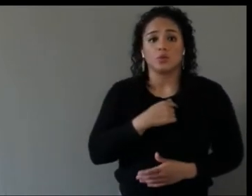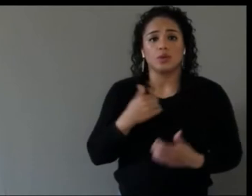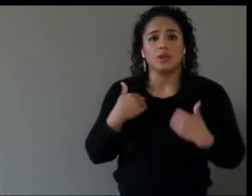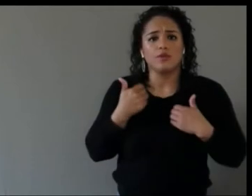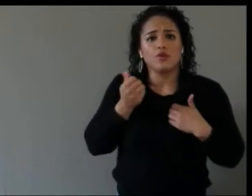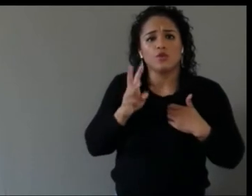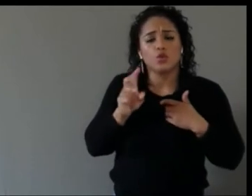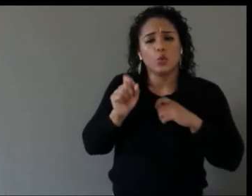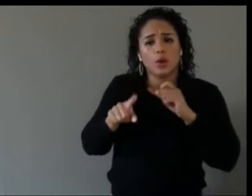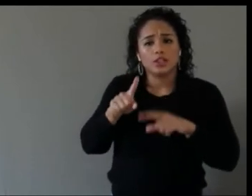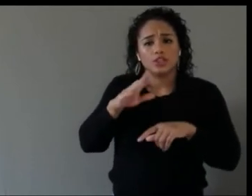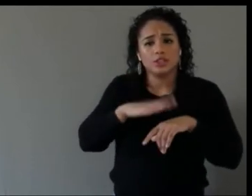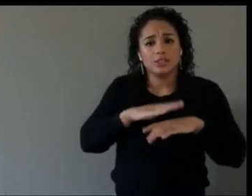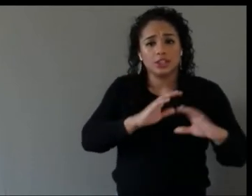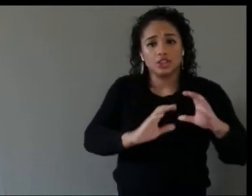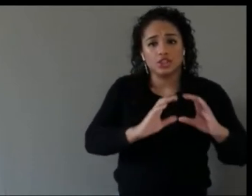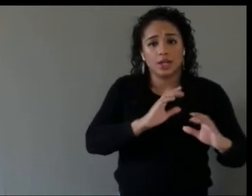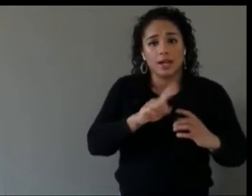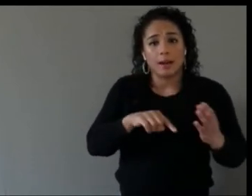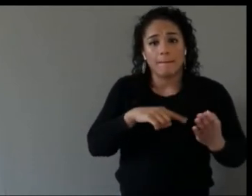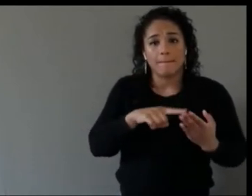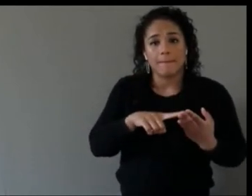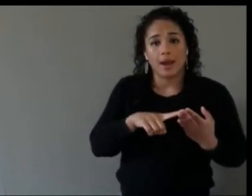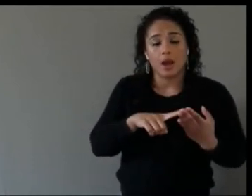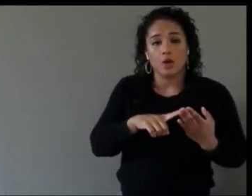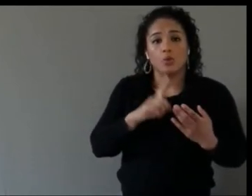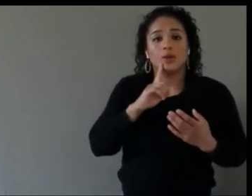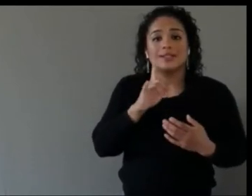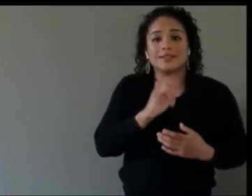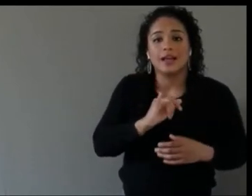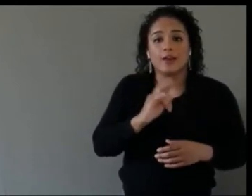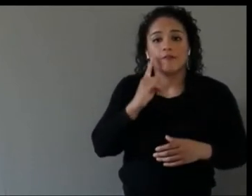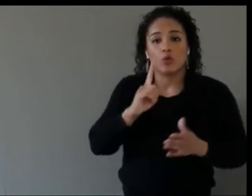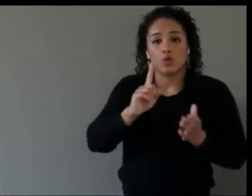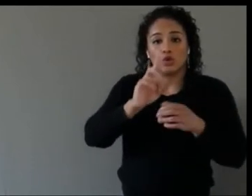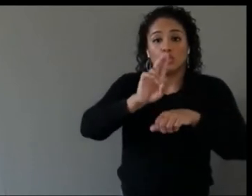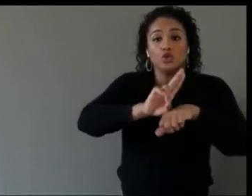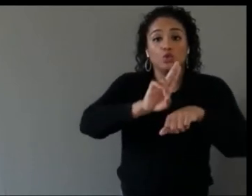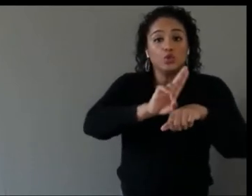to do user research during the pandemic, so what are the challenges that you've faced